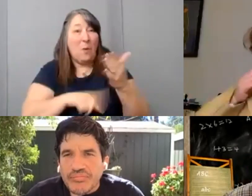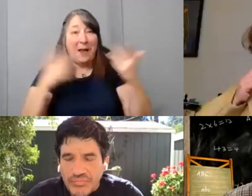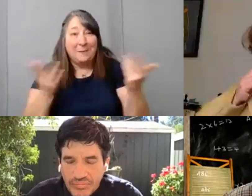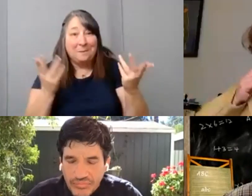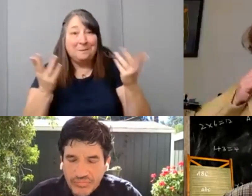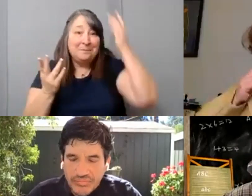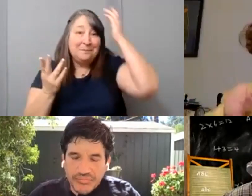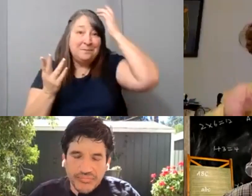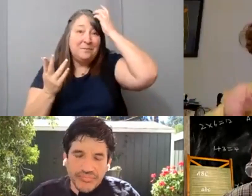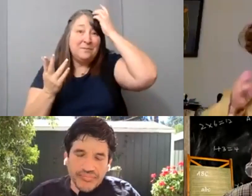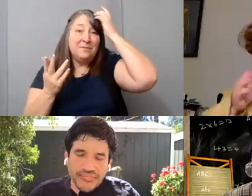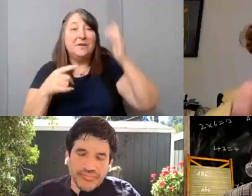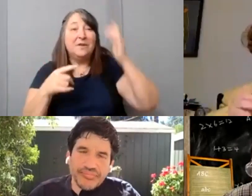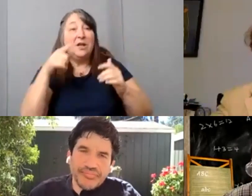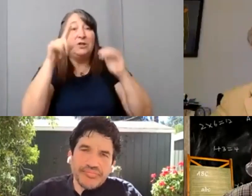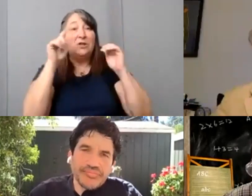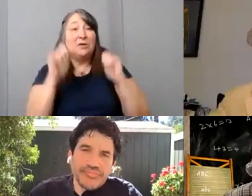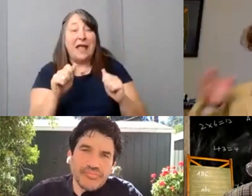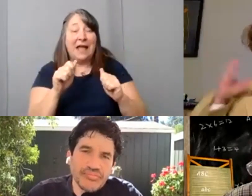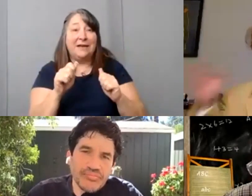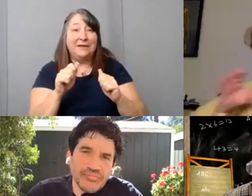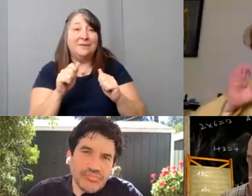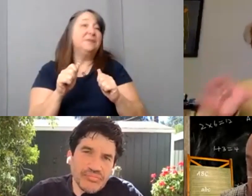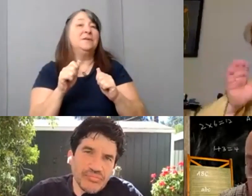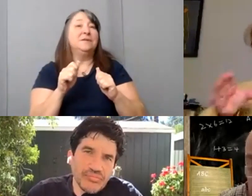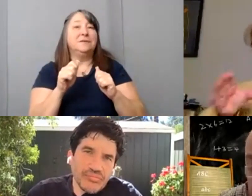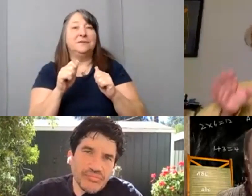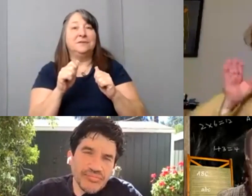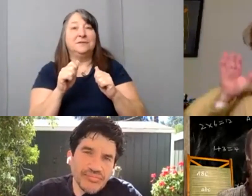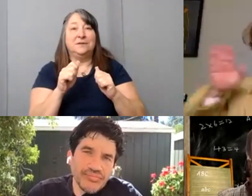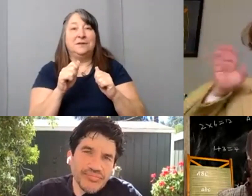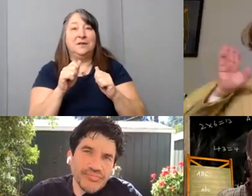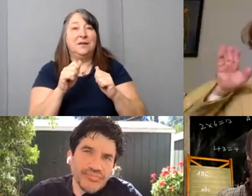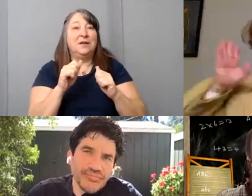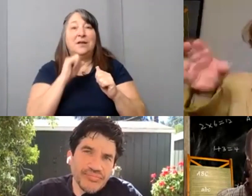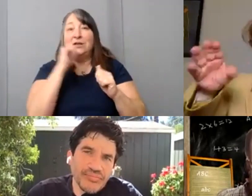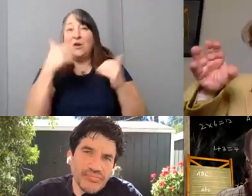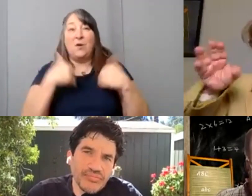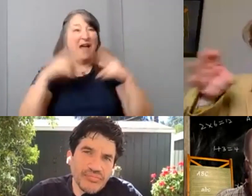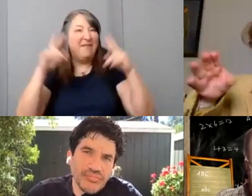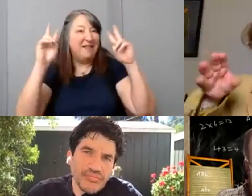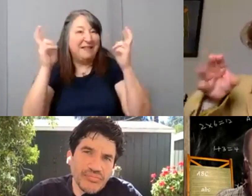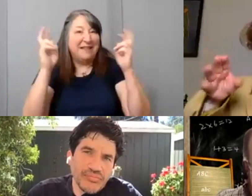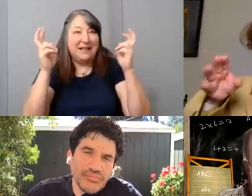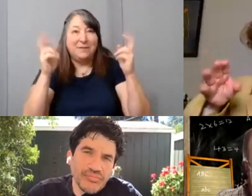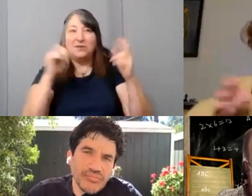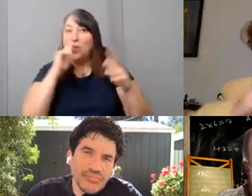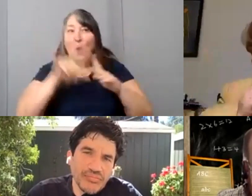you can really you can take. You know you don't have the theme, so by the way don't start filming yet.